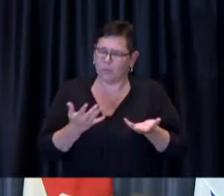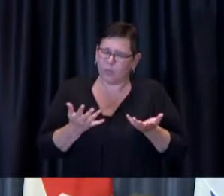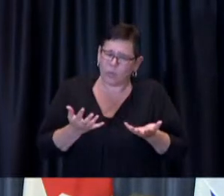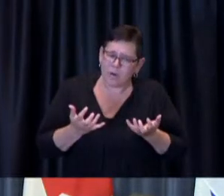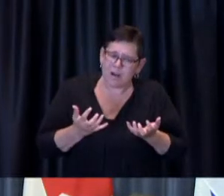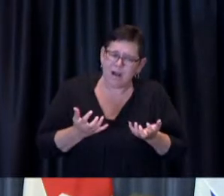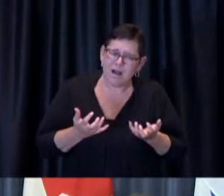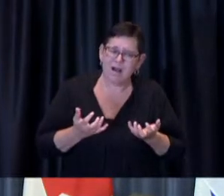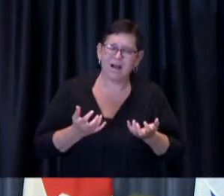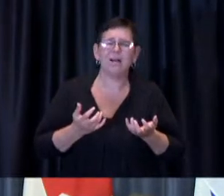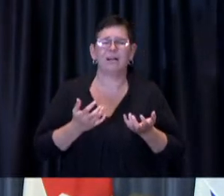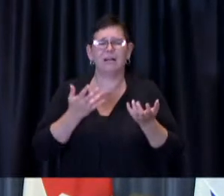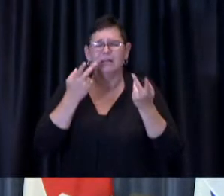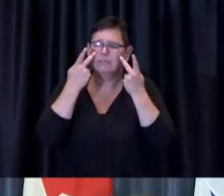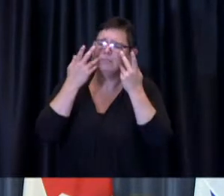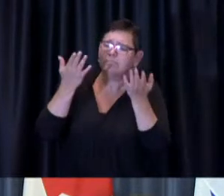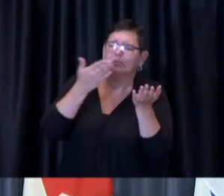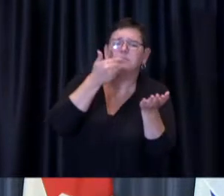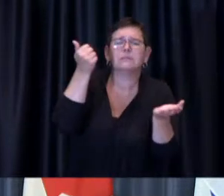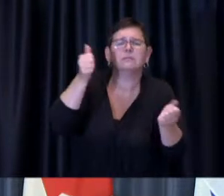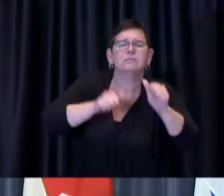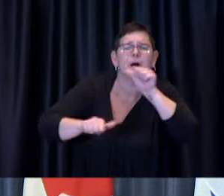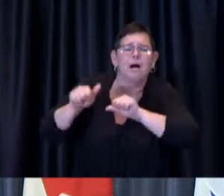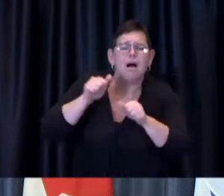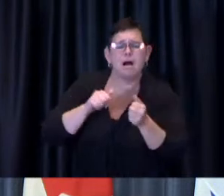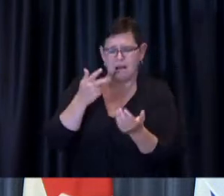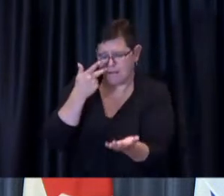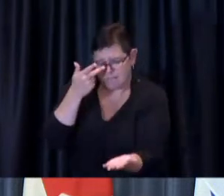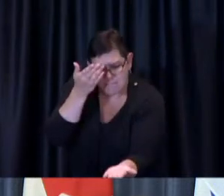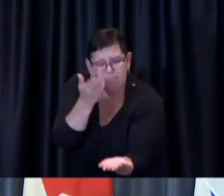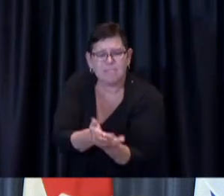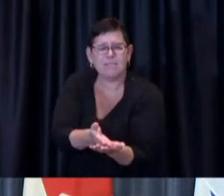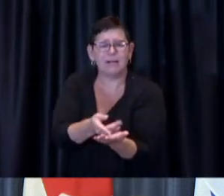that not only improves coverage in terms of vaccination rates